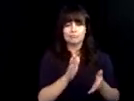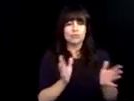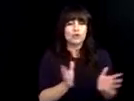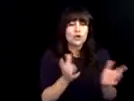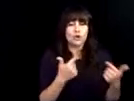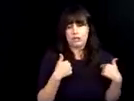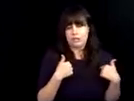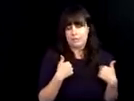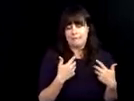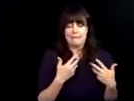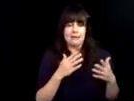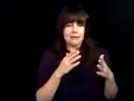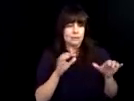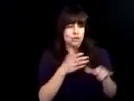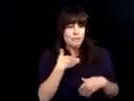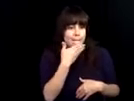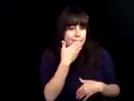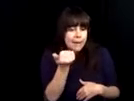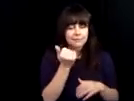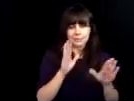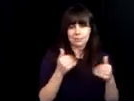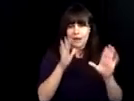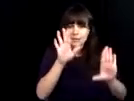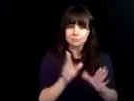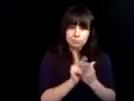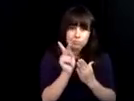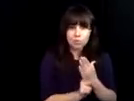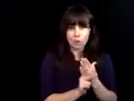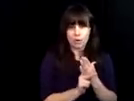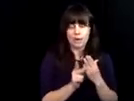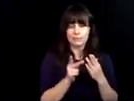give a shout out to Ms. Harris. She has